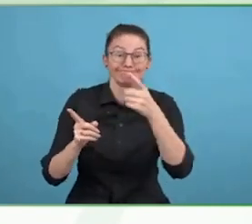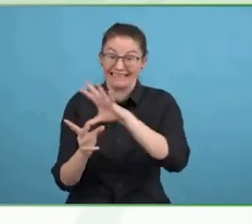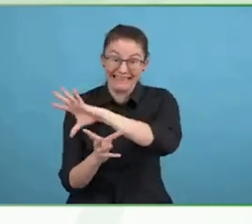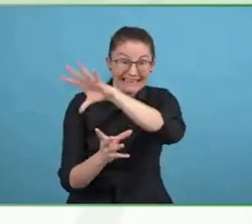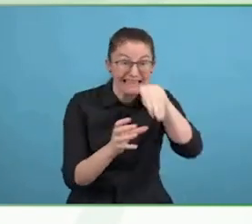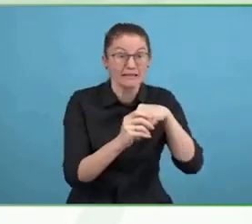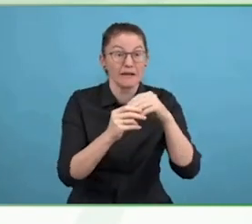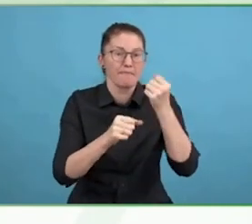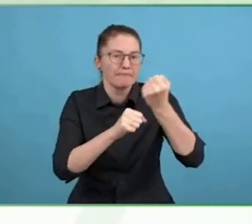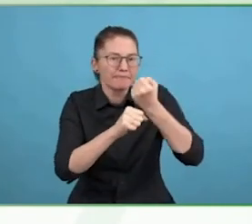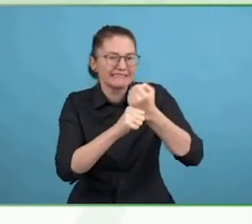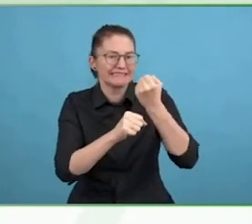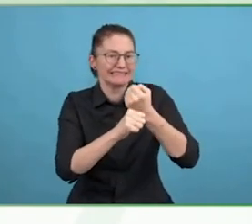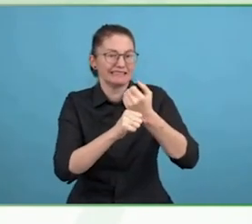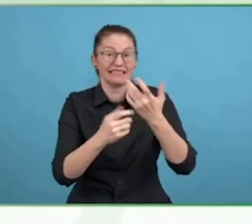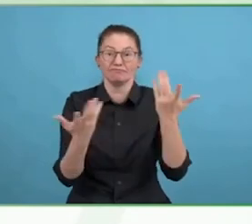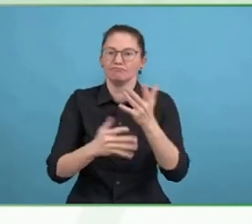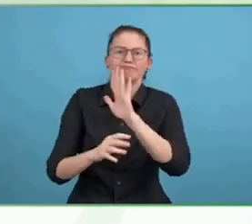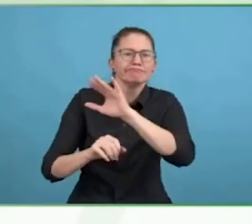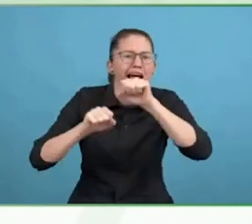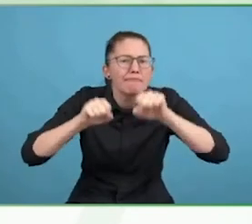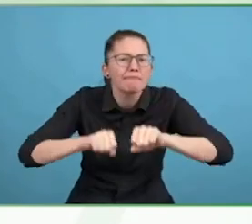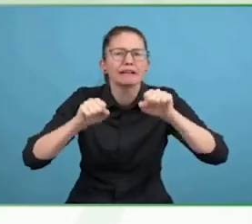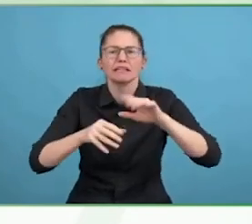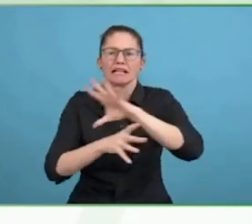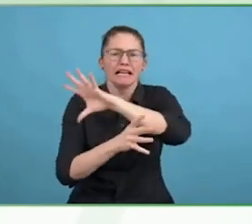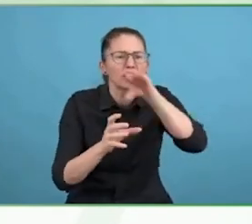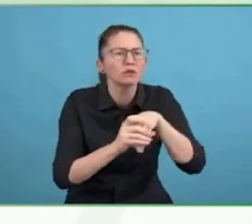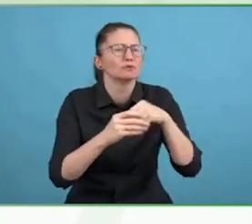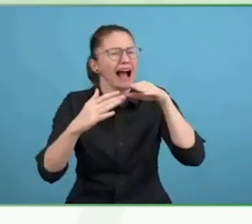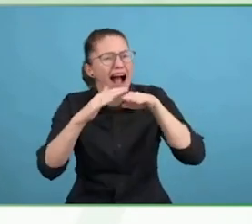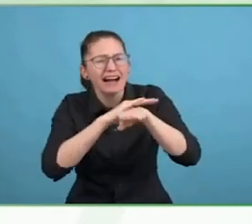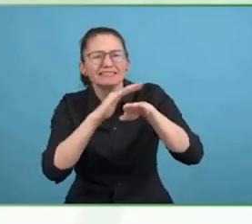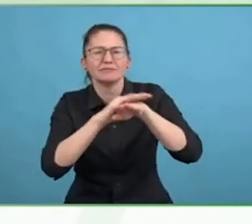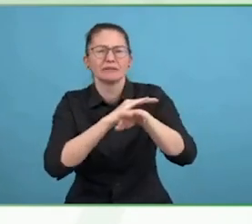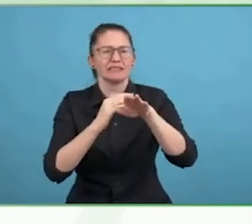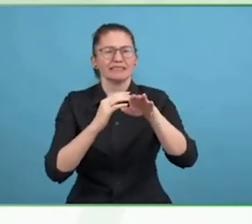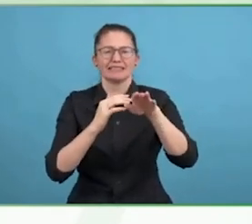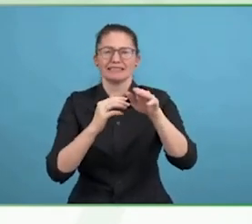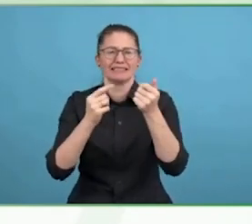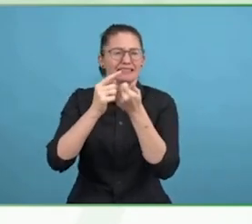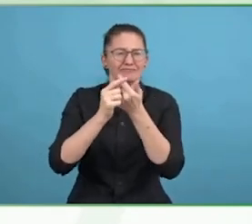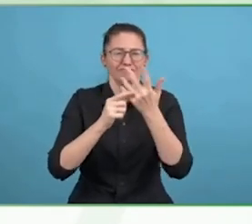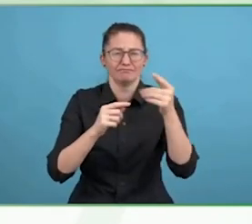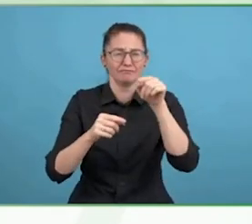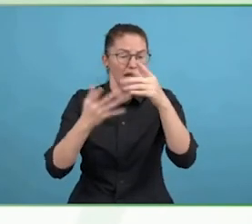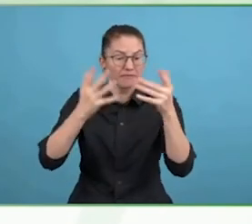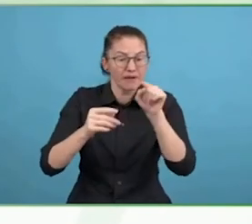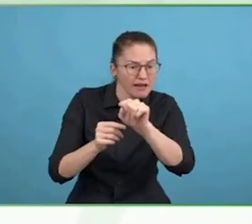Andria Cox is head of learning solutions for the medical learning Institute at Sanofi.